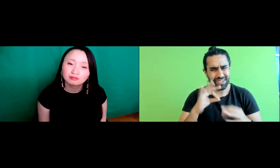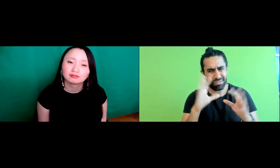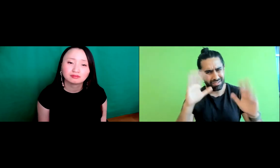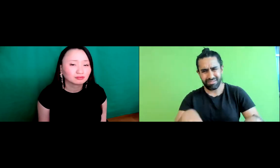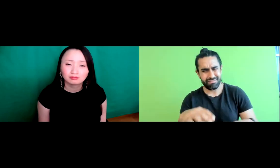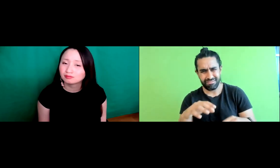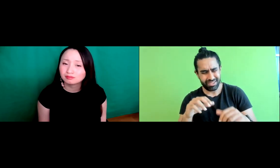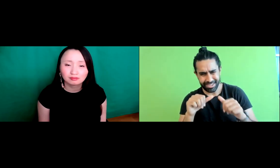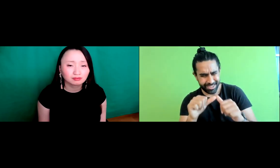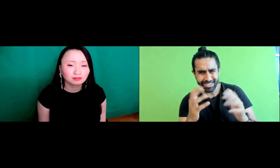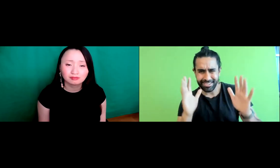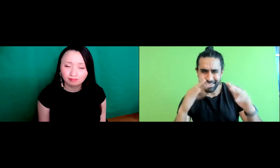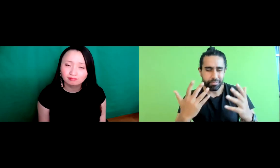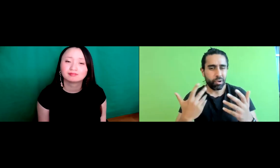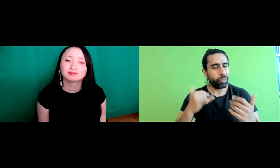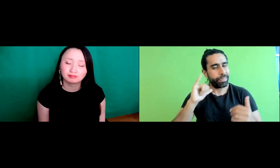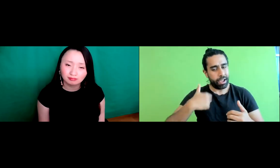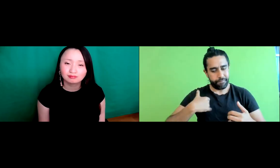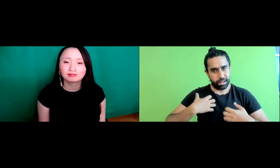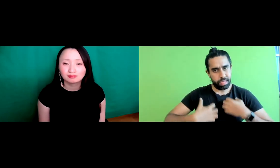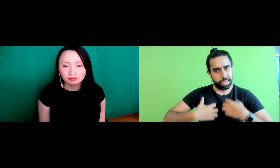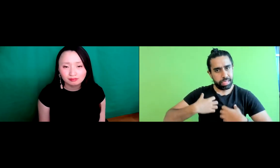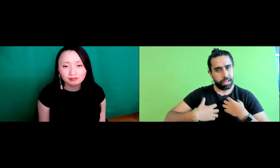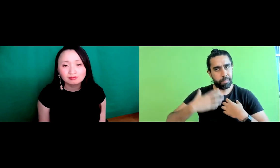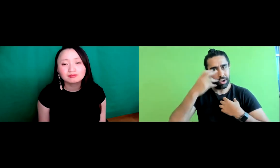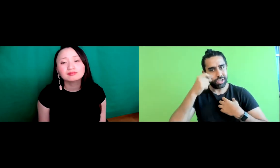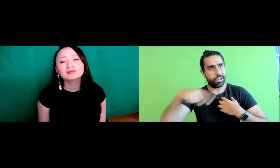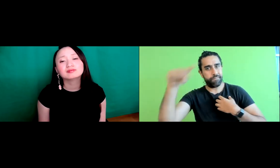because I felt maybe that's why people were targeting, me and my family said No, don't.